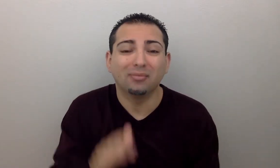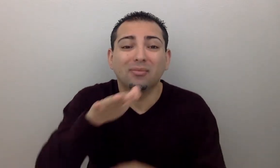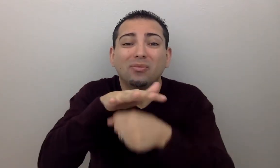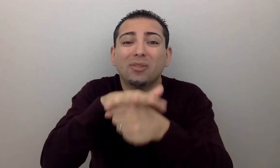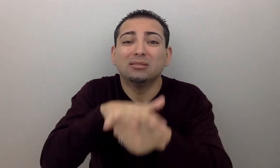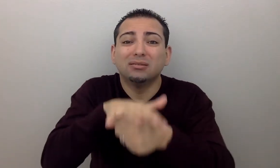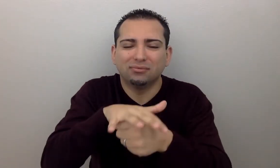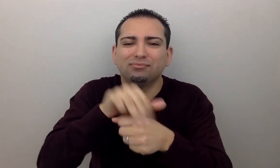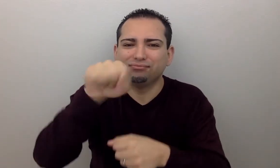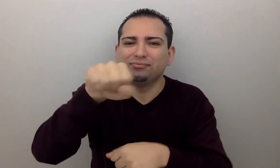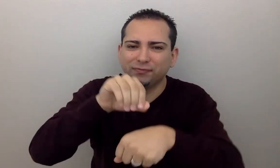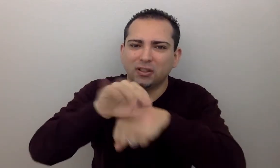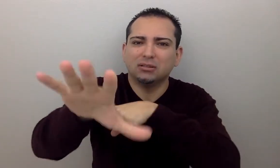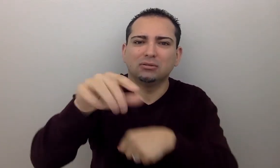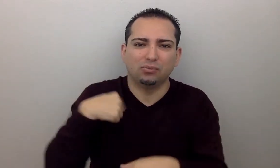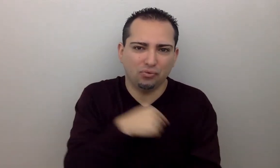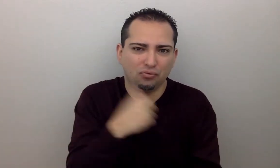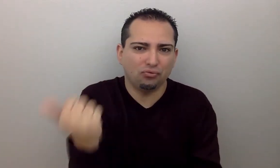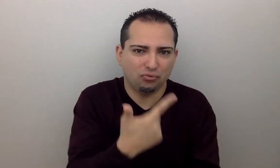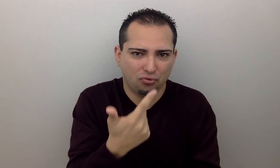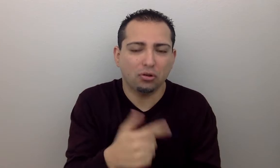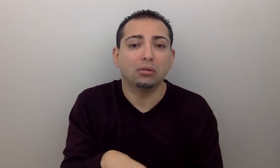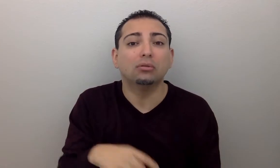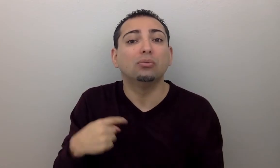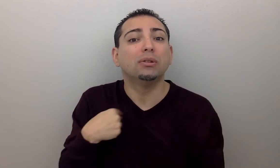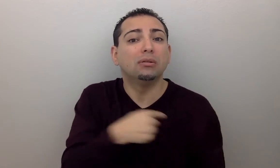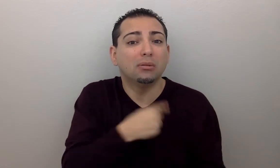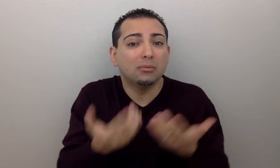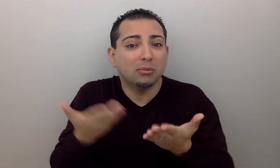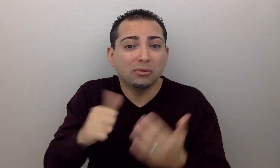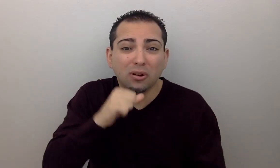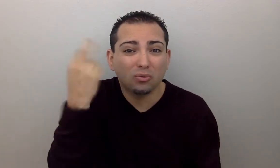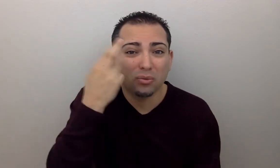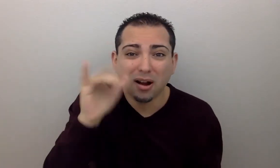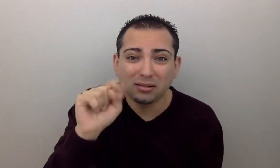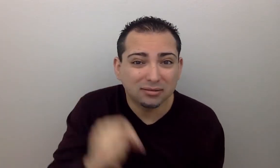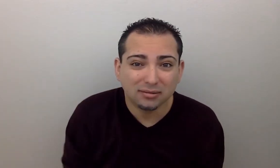Stress may be affecting any of us, and we don’t even recognize it.